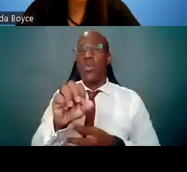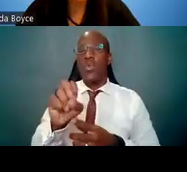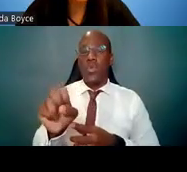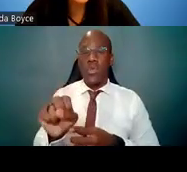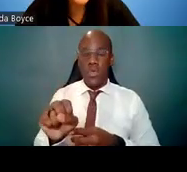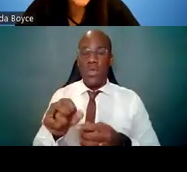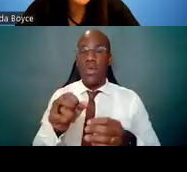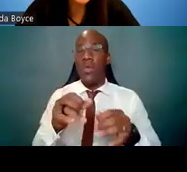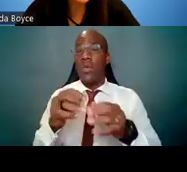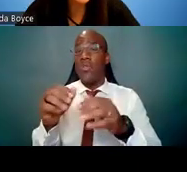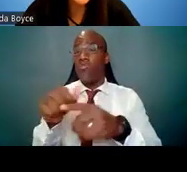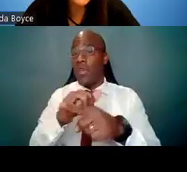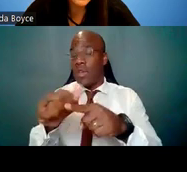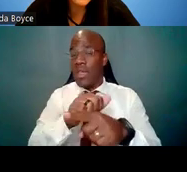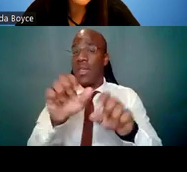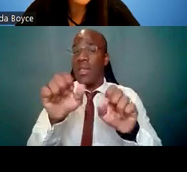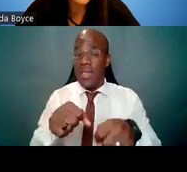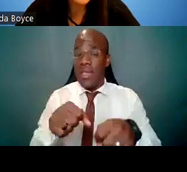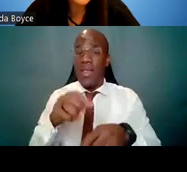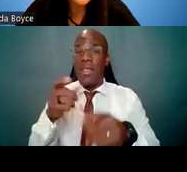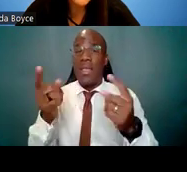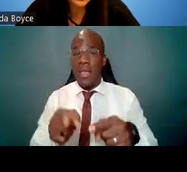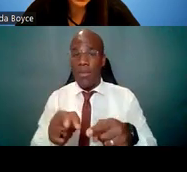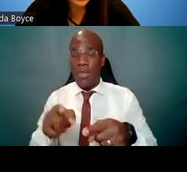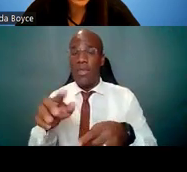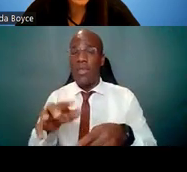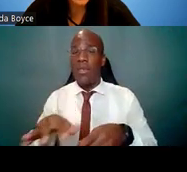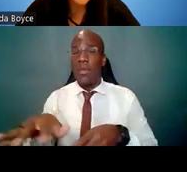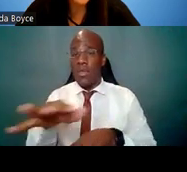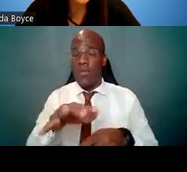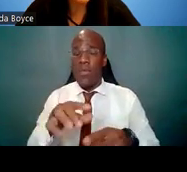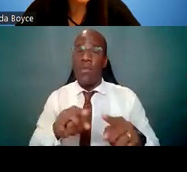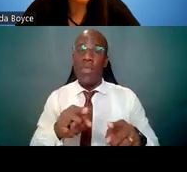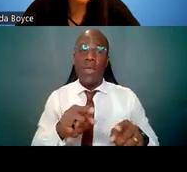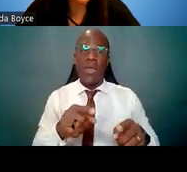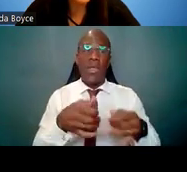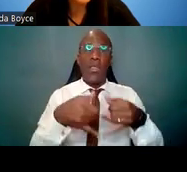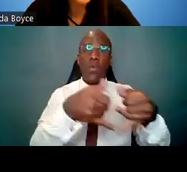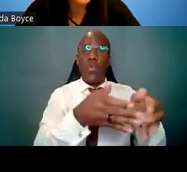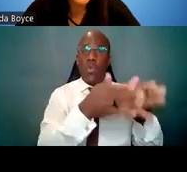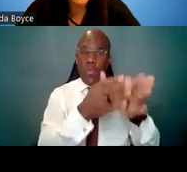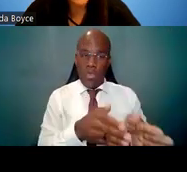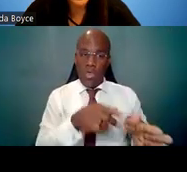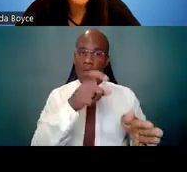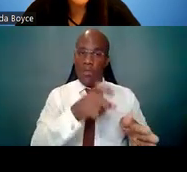but the awardees must be citizens, non-citizen nationals, or have permanent residence in the U.S.